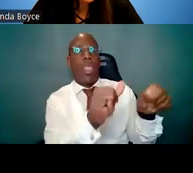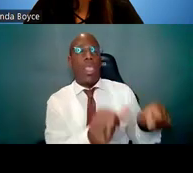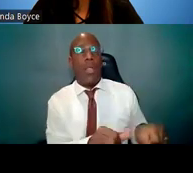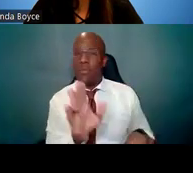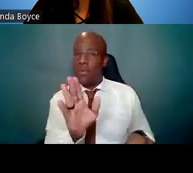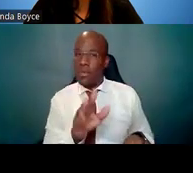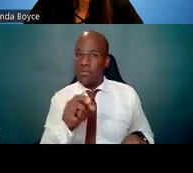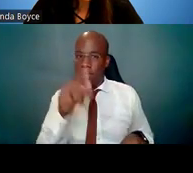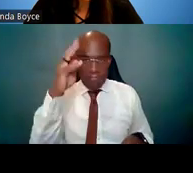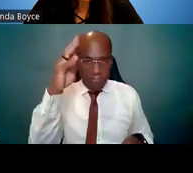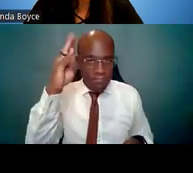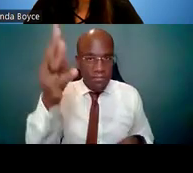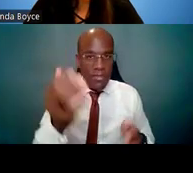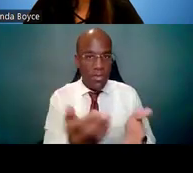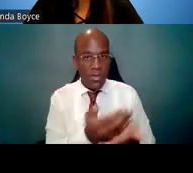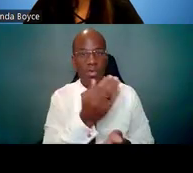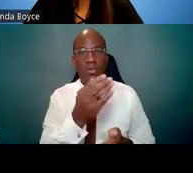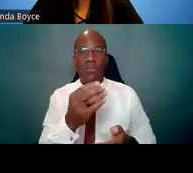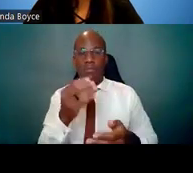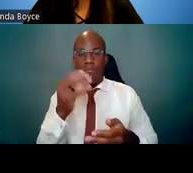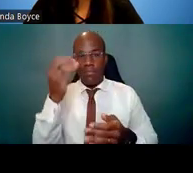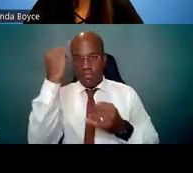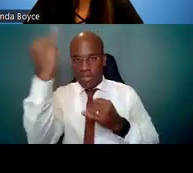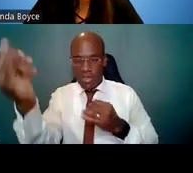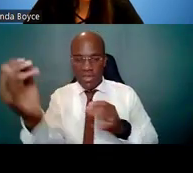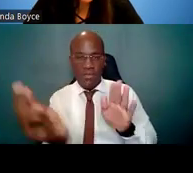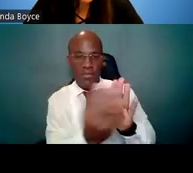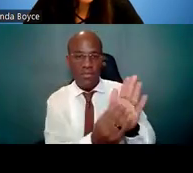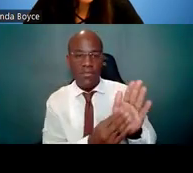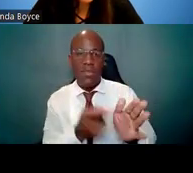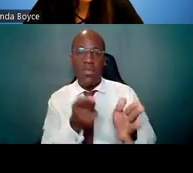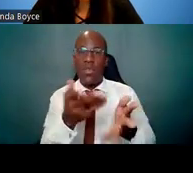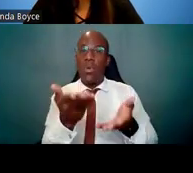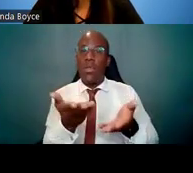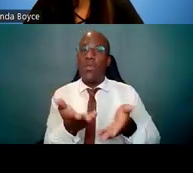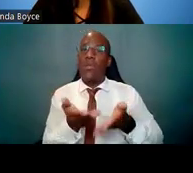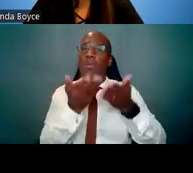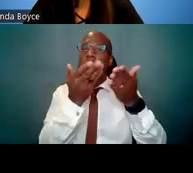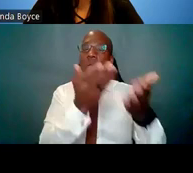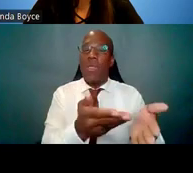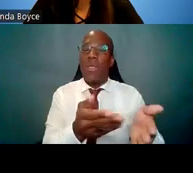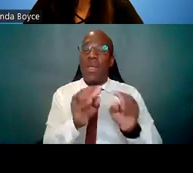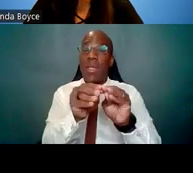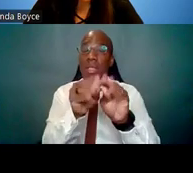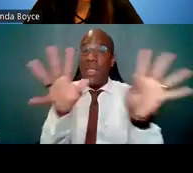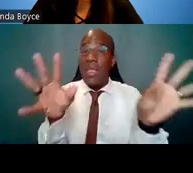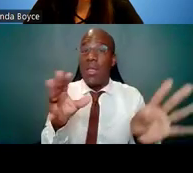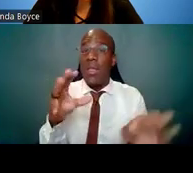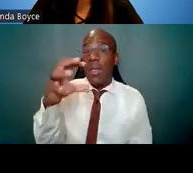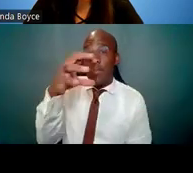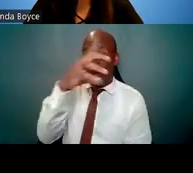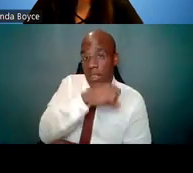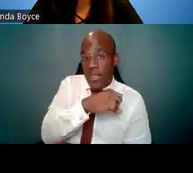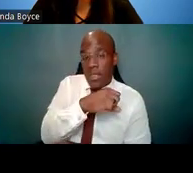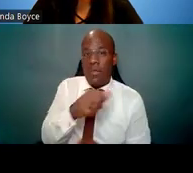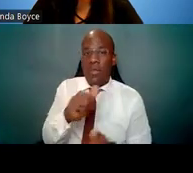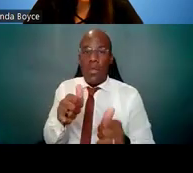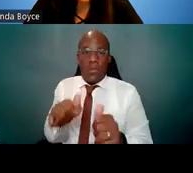and your career goals. You want to propose a clear hypothesis based on a solid rationale with supportive preliminary data.